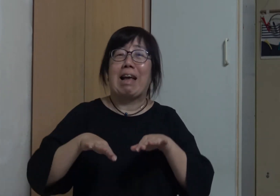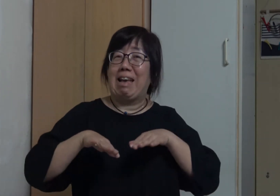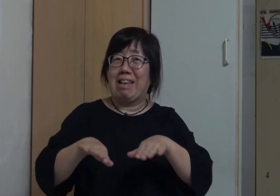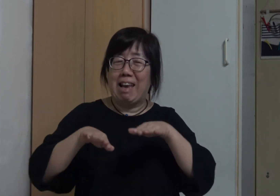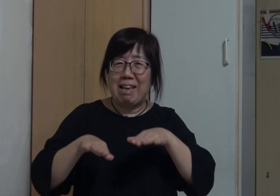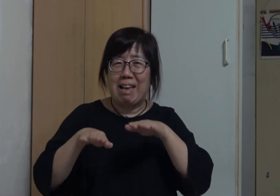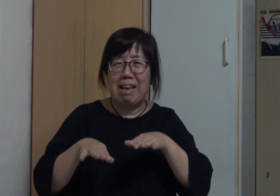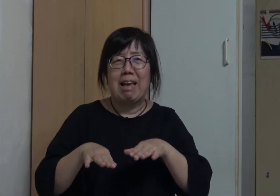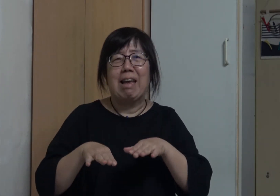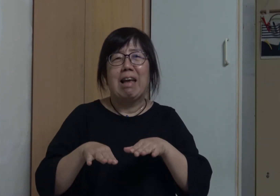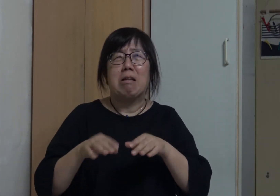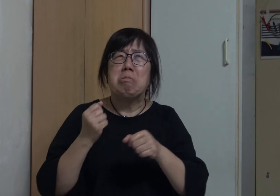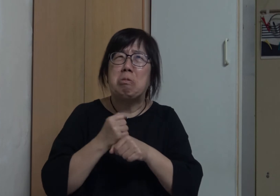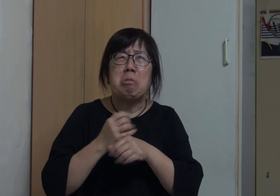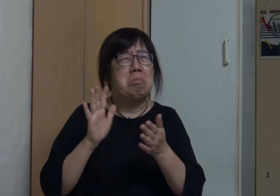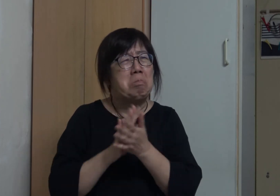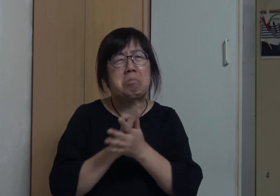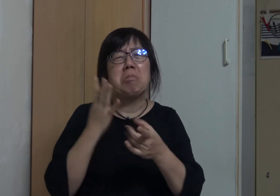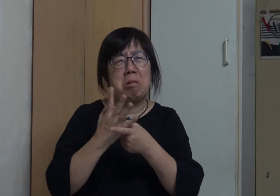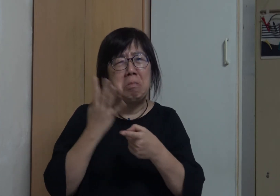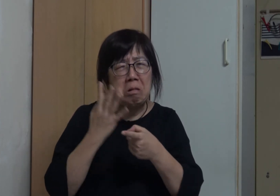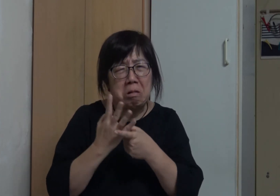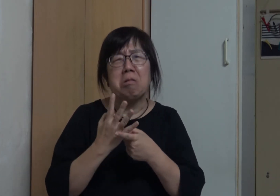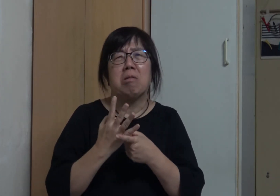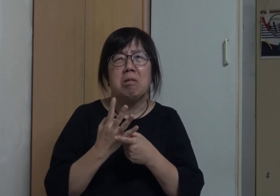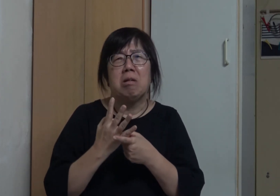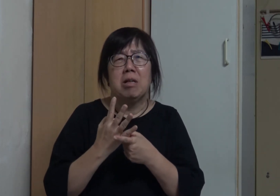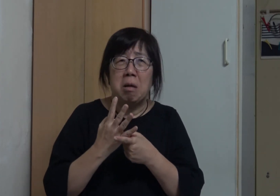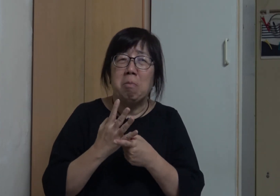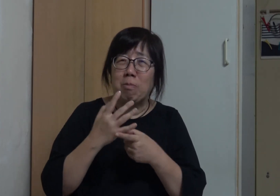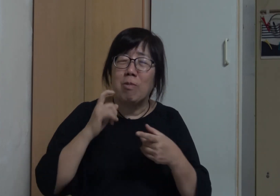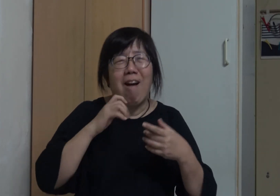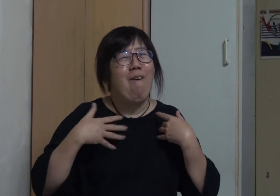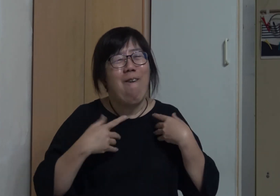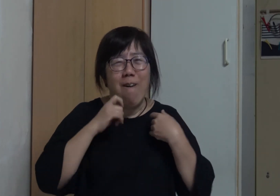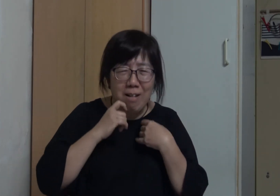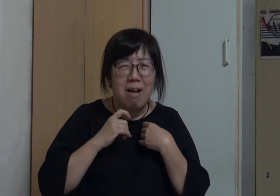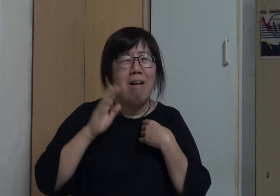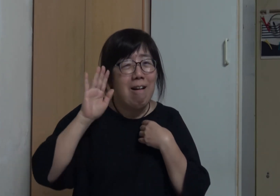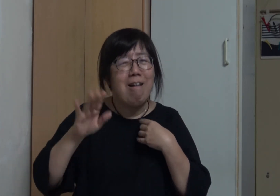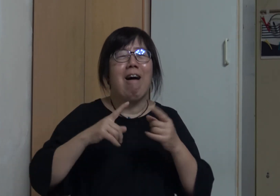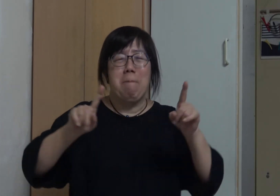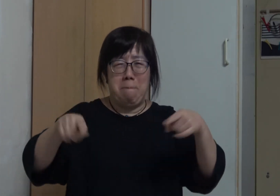Then I became a garment worker And worked there for 14 years I was happy at that time